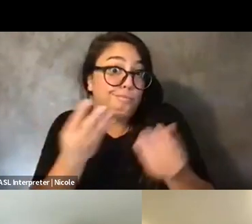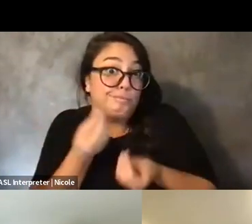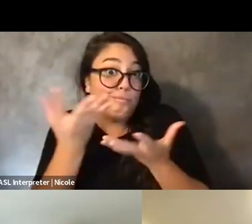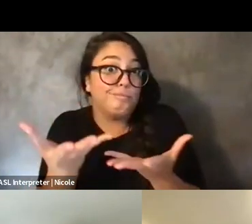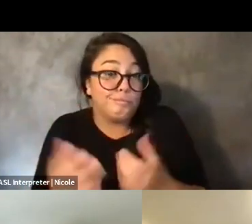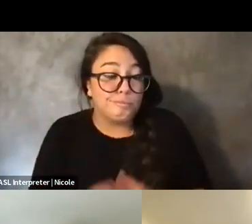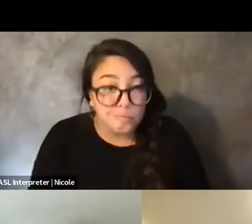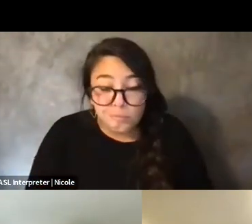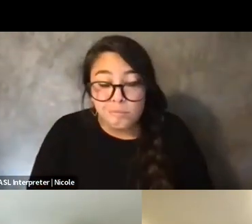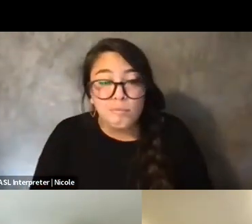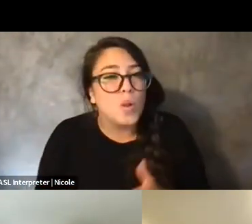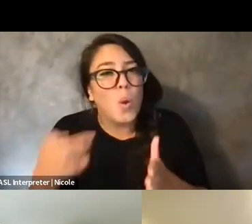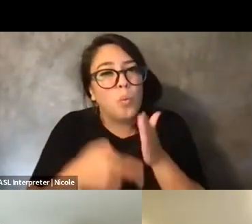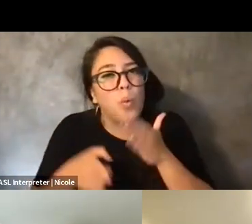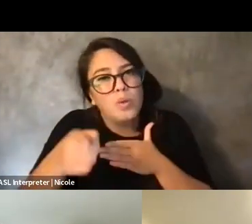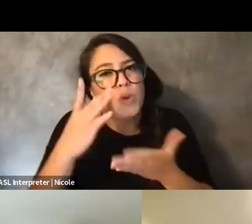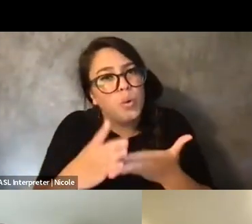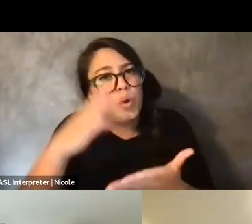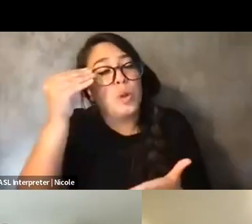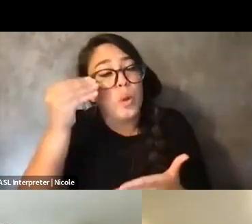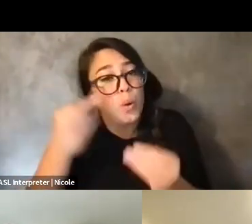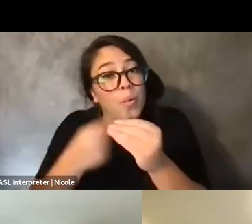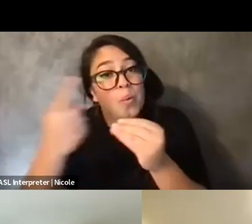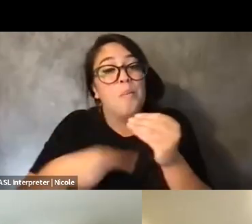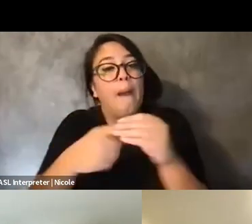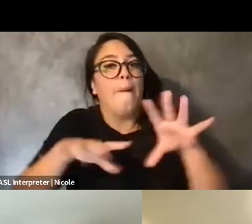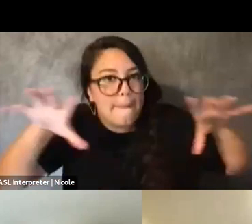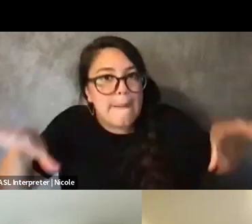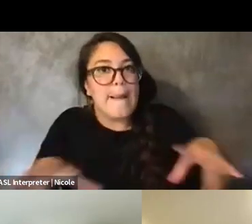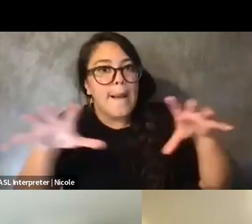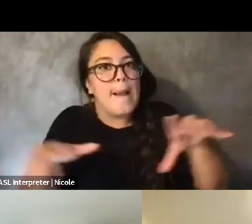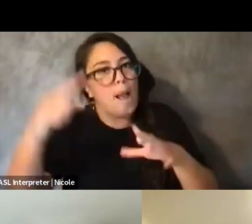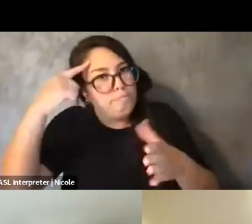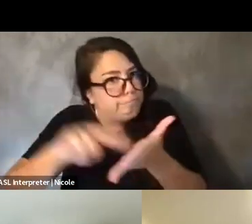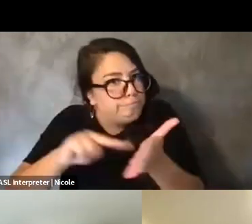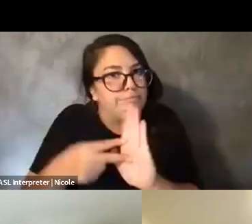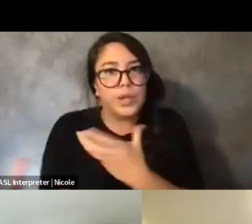What have you learned about actively including folks who join hybrid events remotely rather